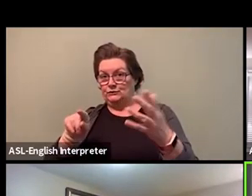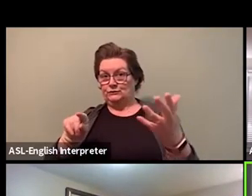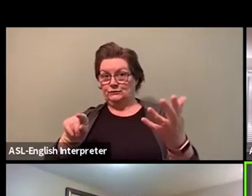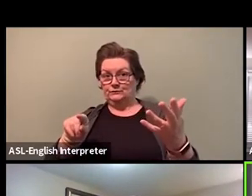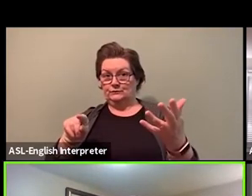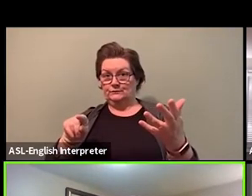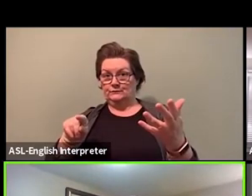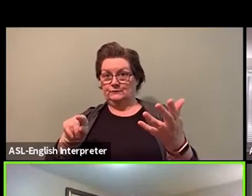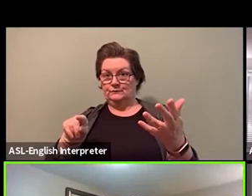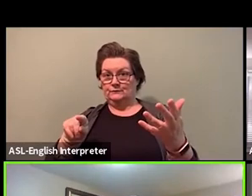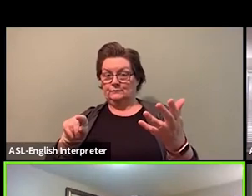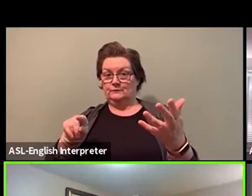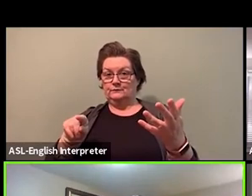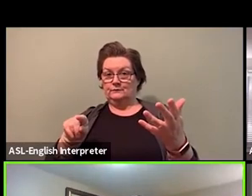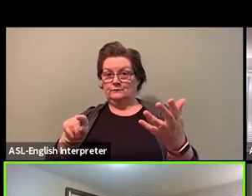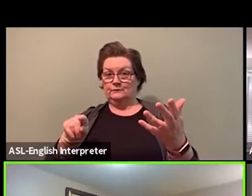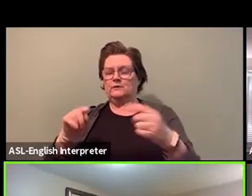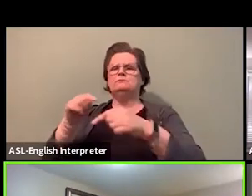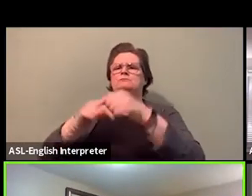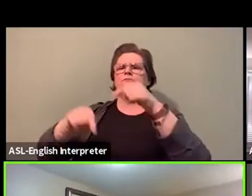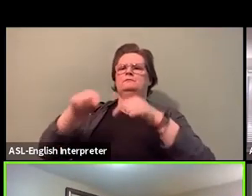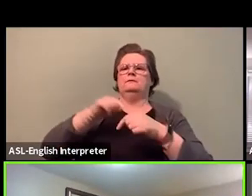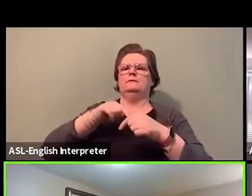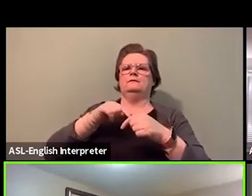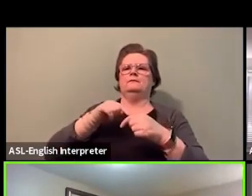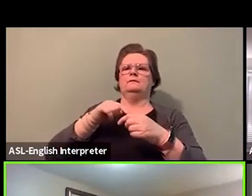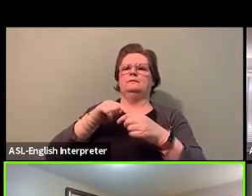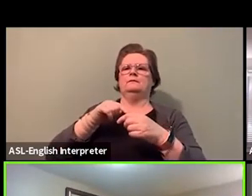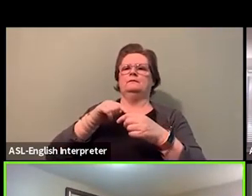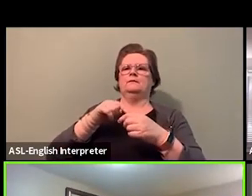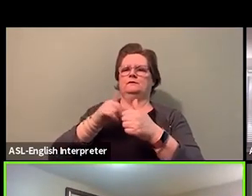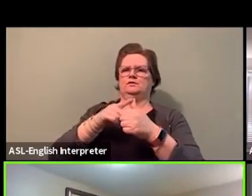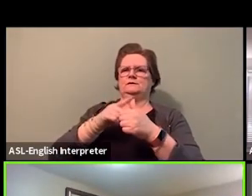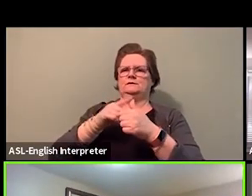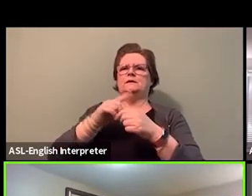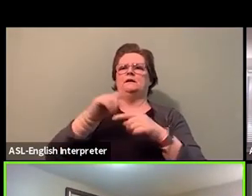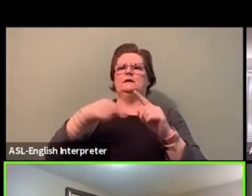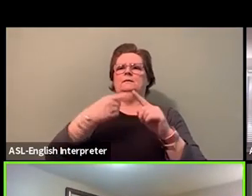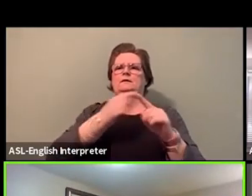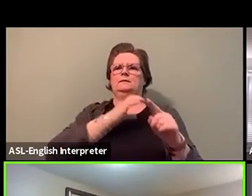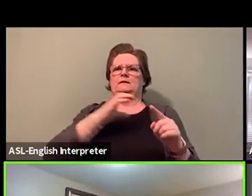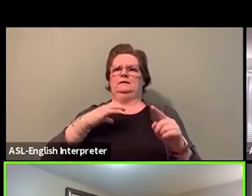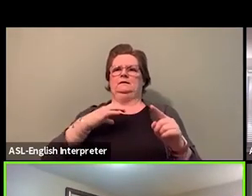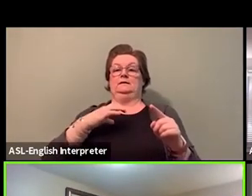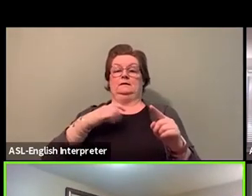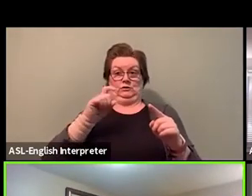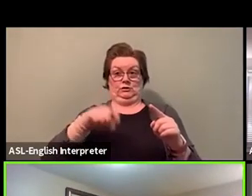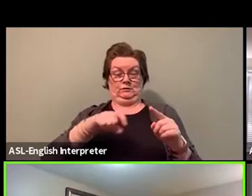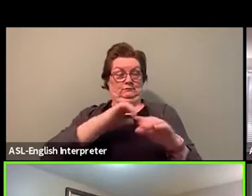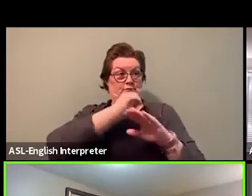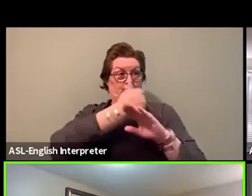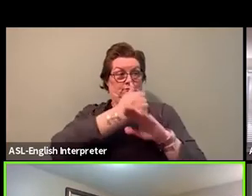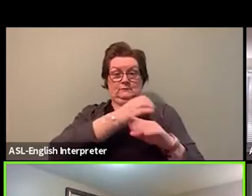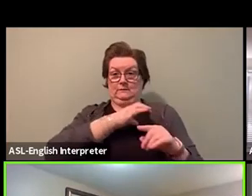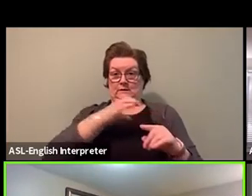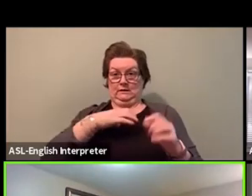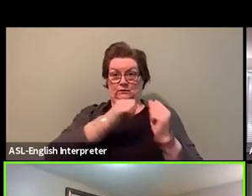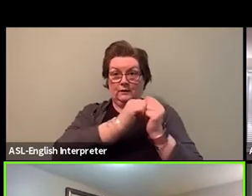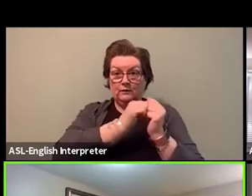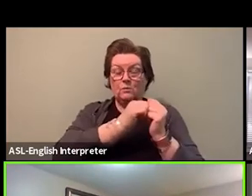About the first one regarding union management, would have been beneficial to have,